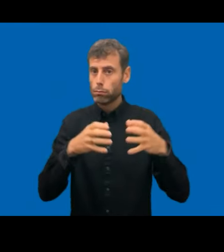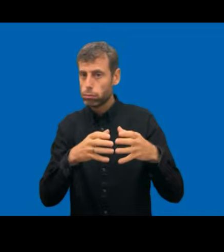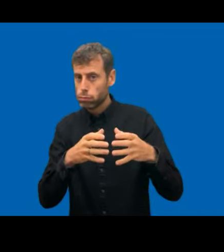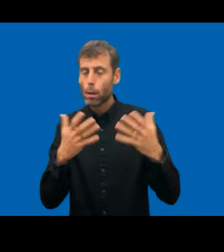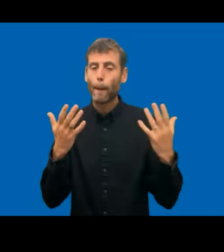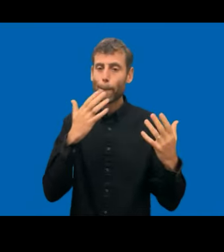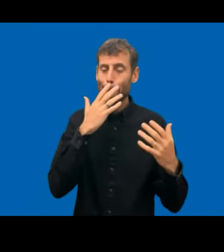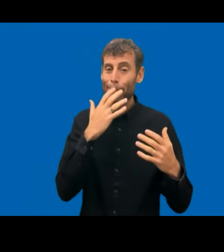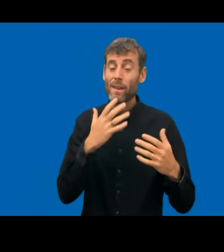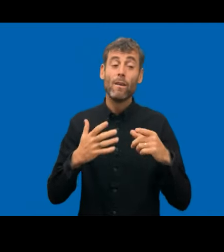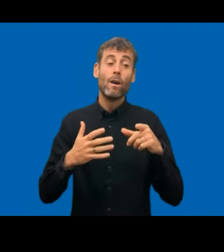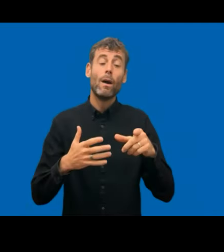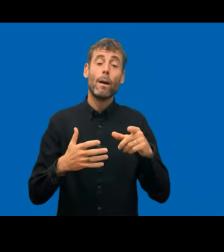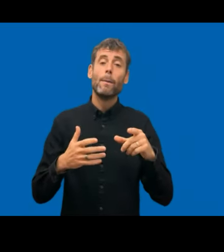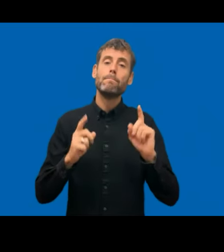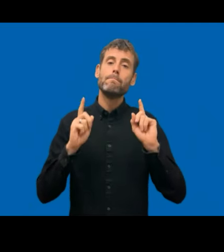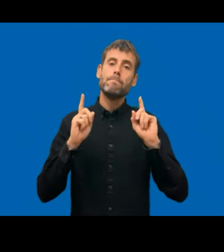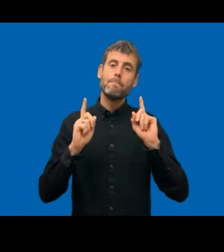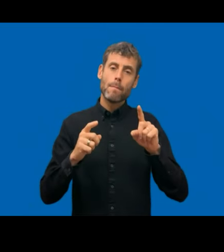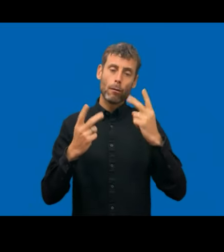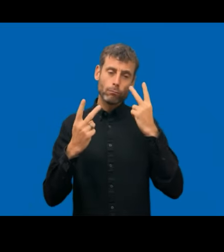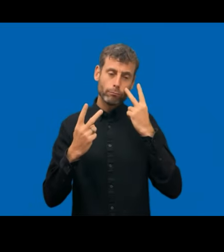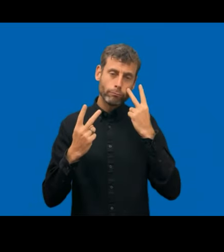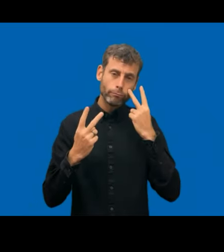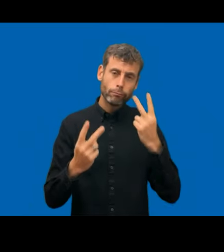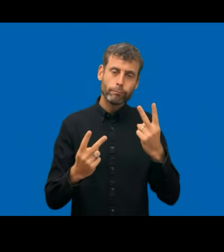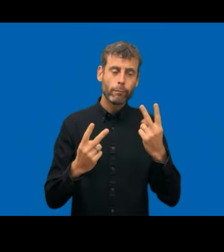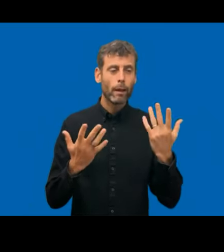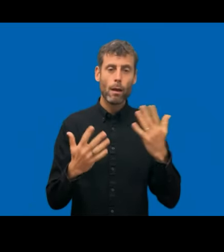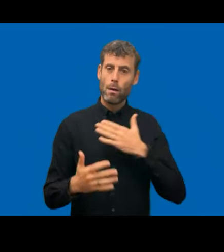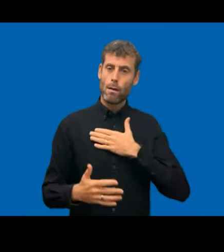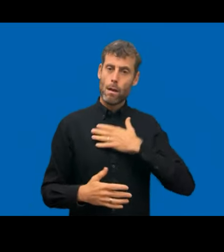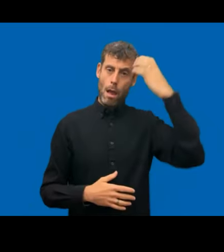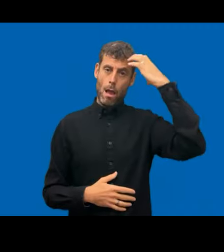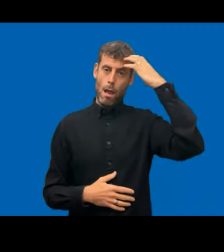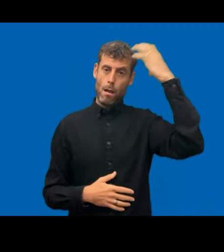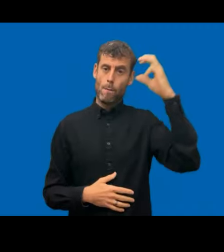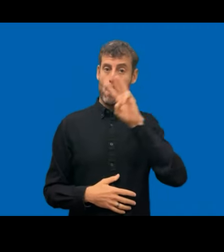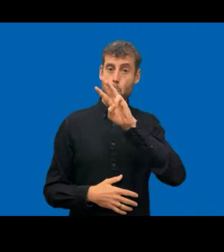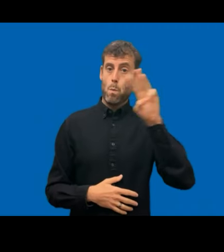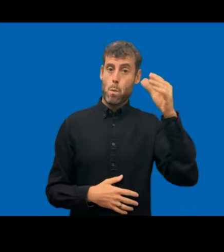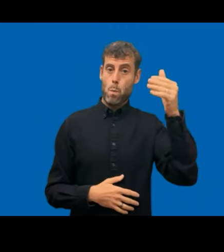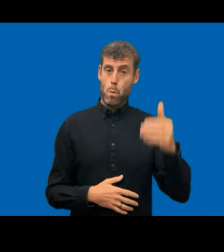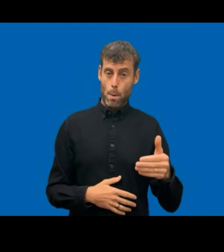something that is done with a smaller number of requirements, but on a larger number of websites.